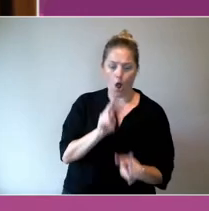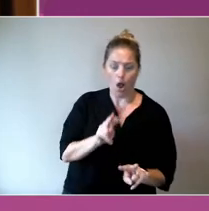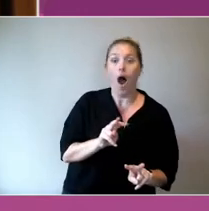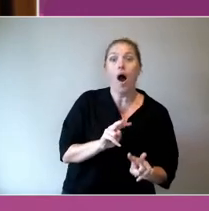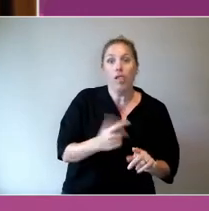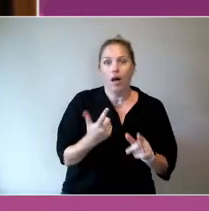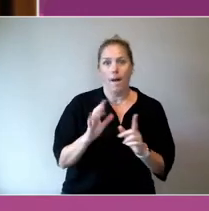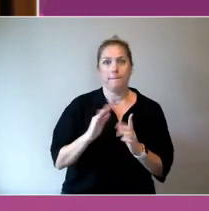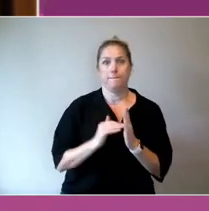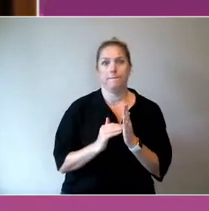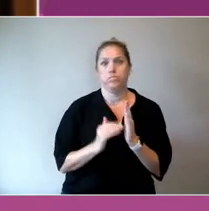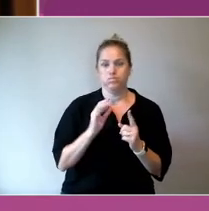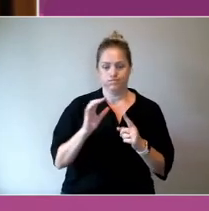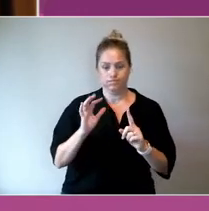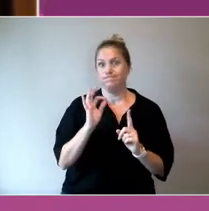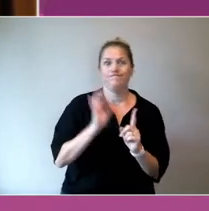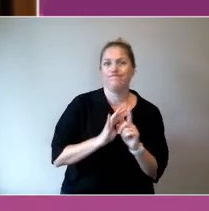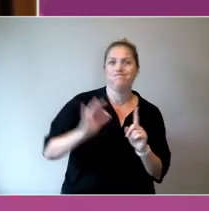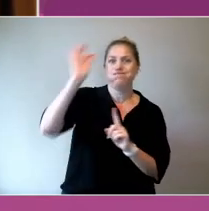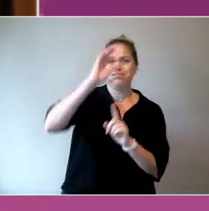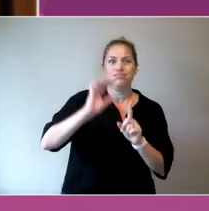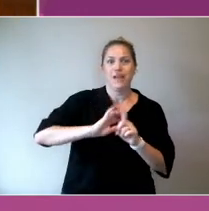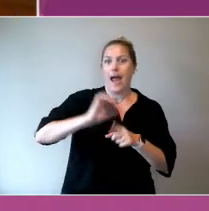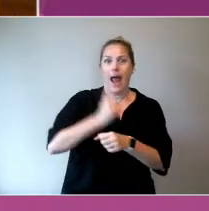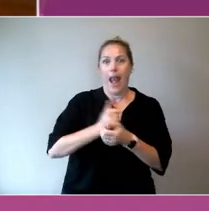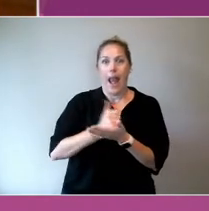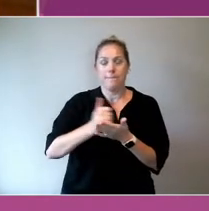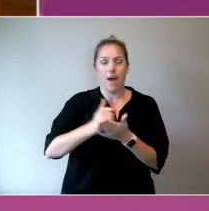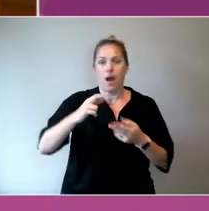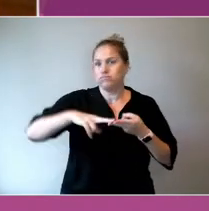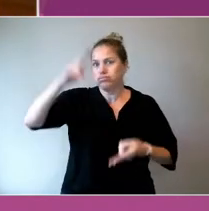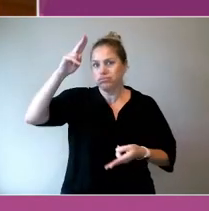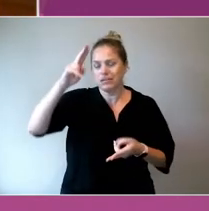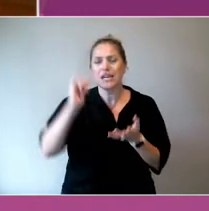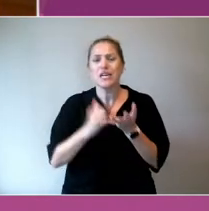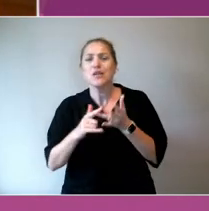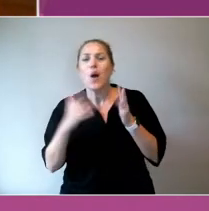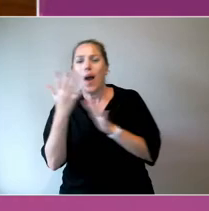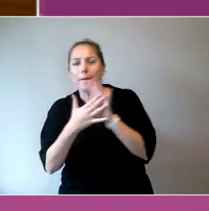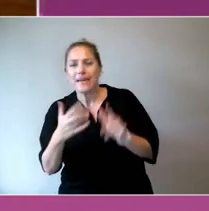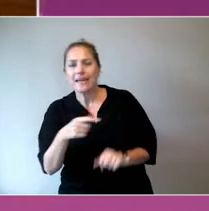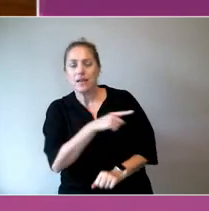not just paying lip service to inclusion and culture safety, there has to be mechanisms